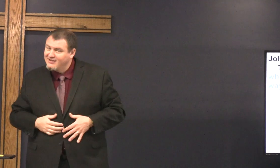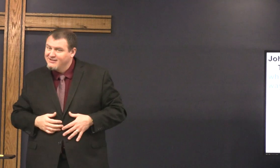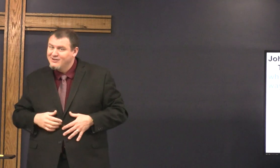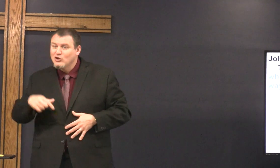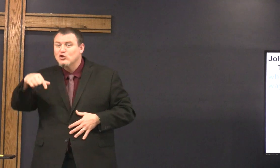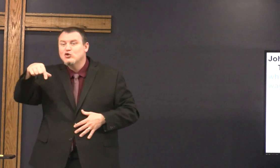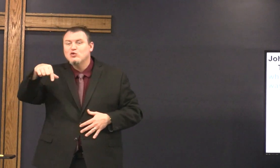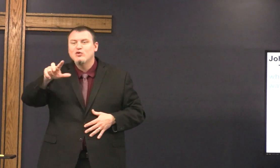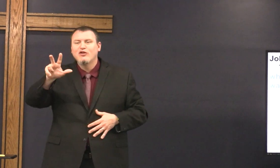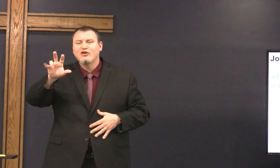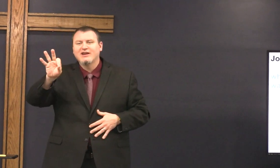that's a good restaurant